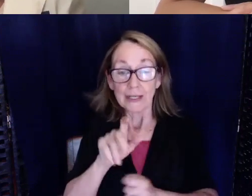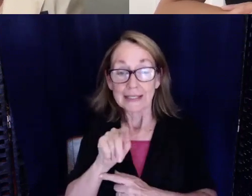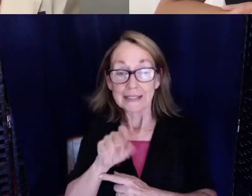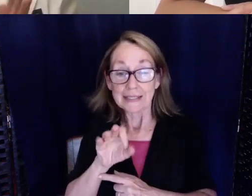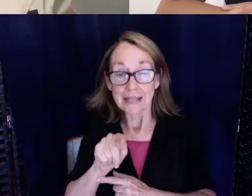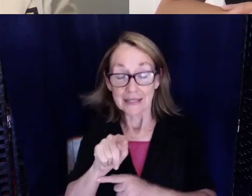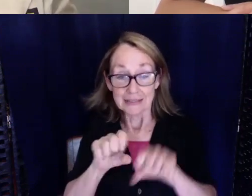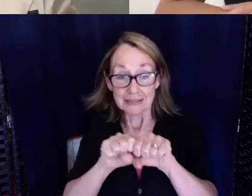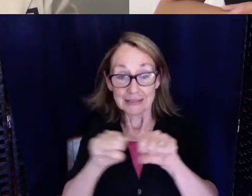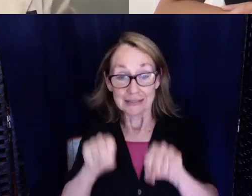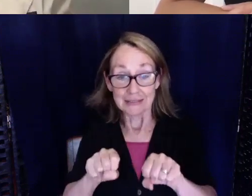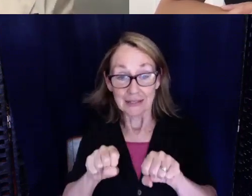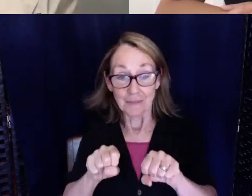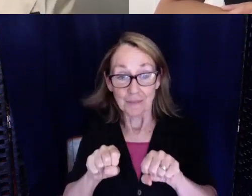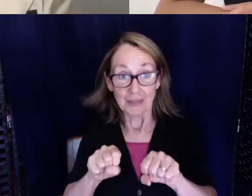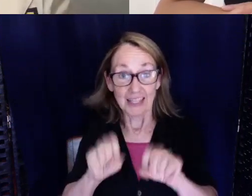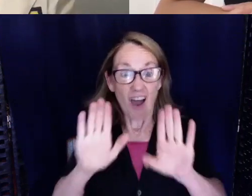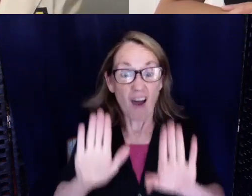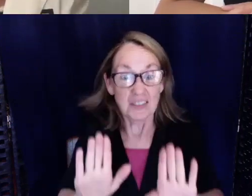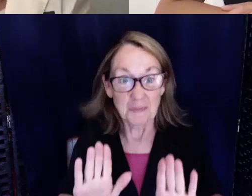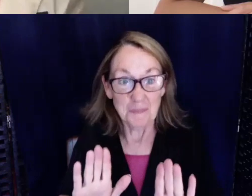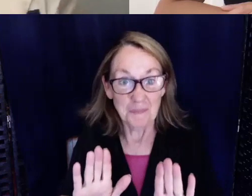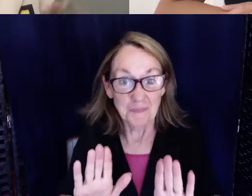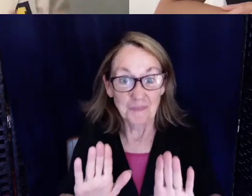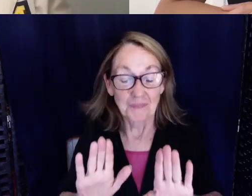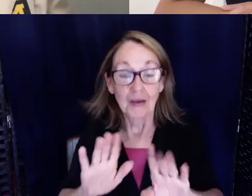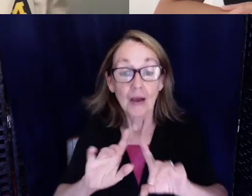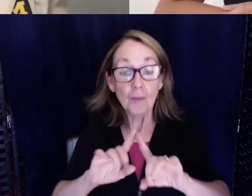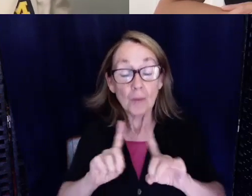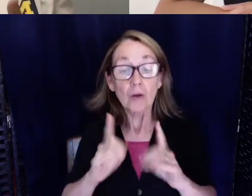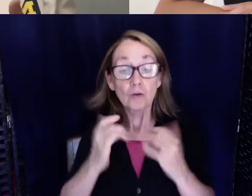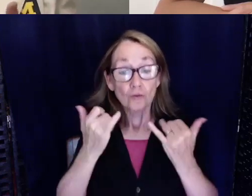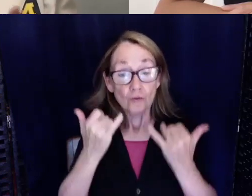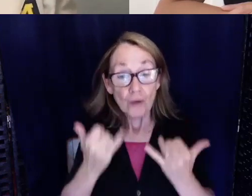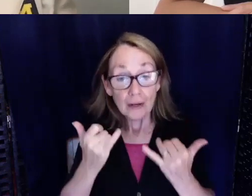which is so awesome. But right now I think it's just the doctors and the